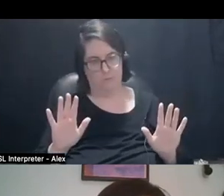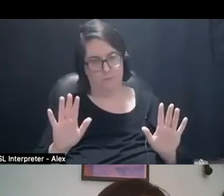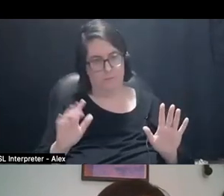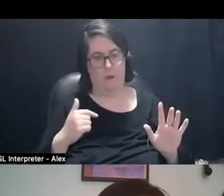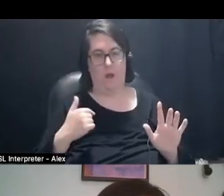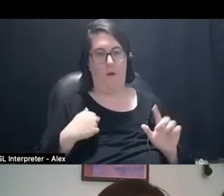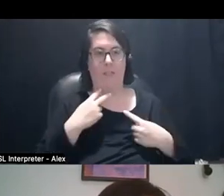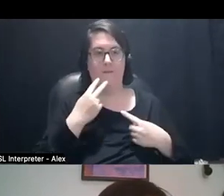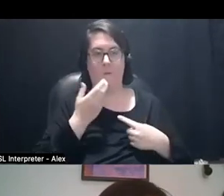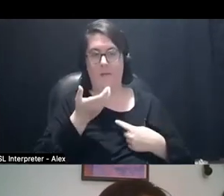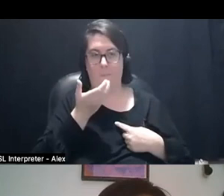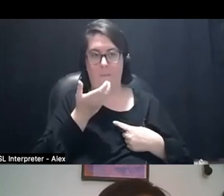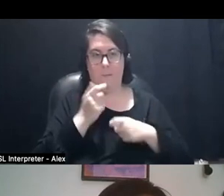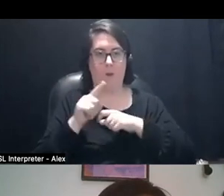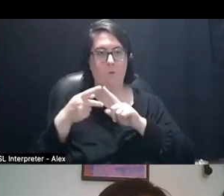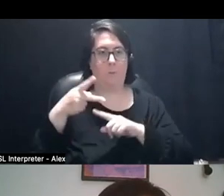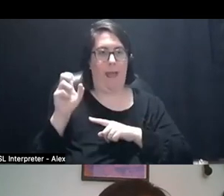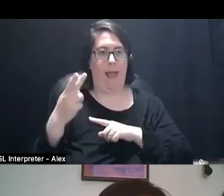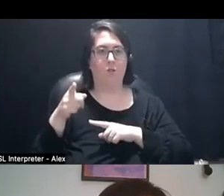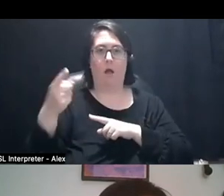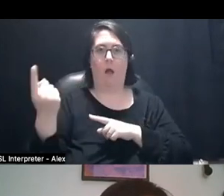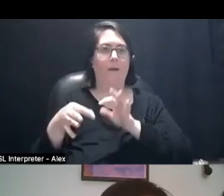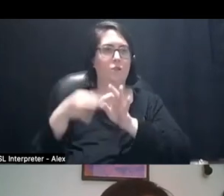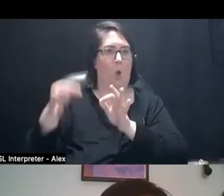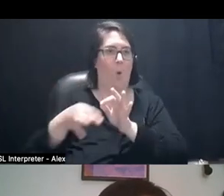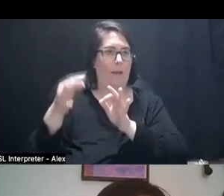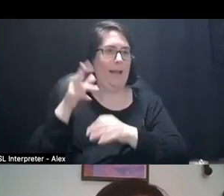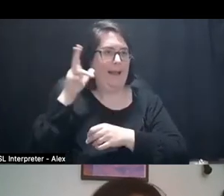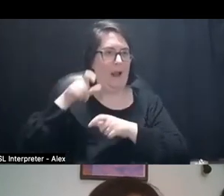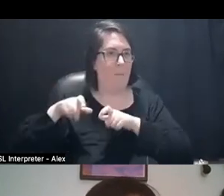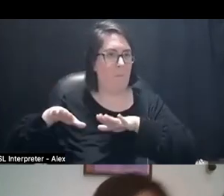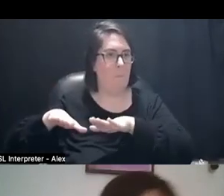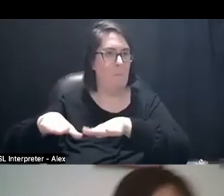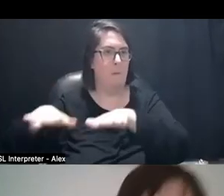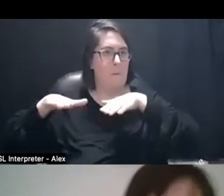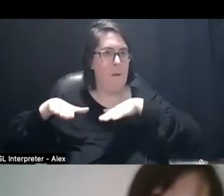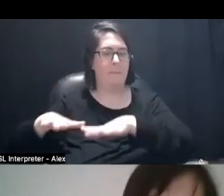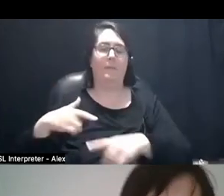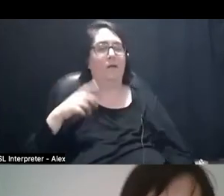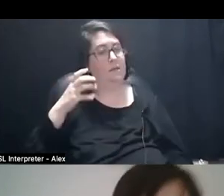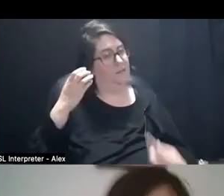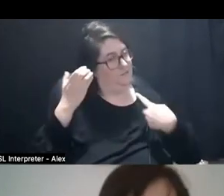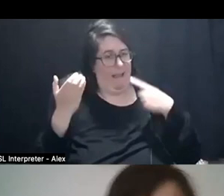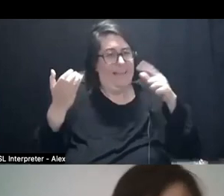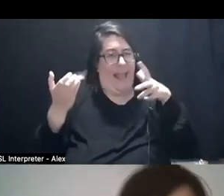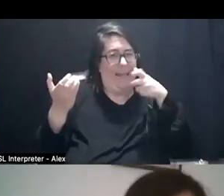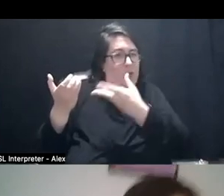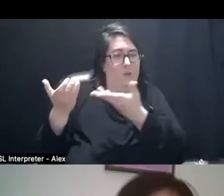and they're always sewing something and I'm like, oh my god, like I can't. So there's this act also